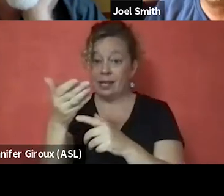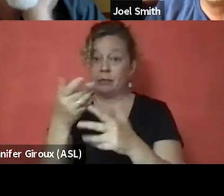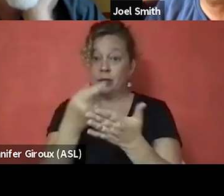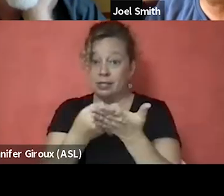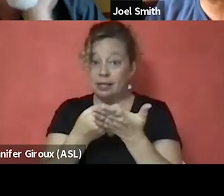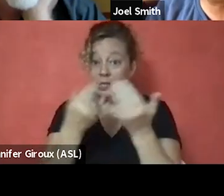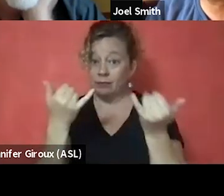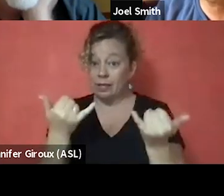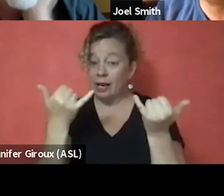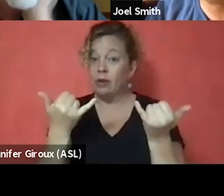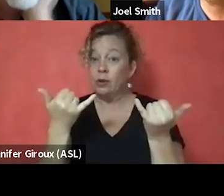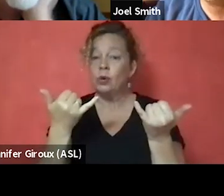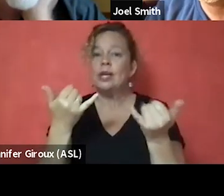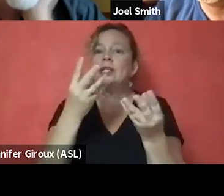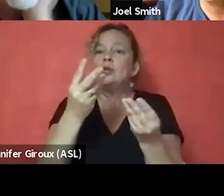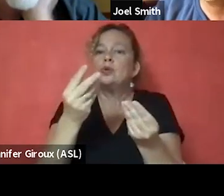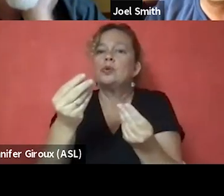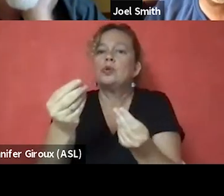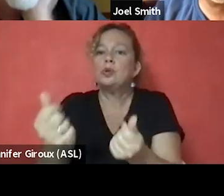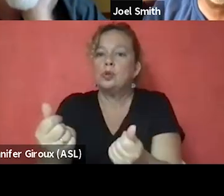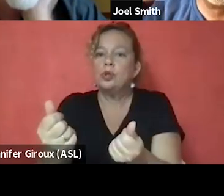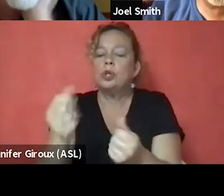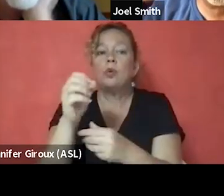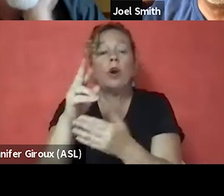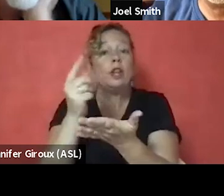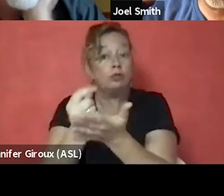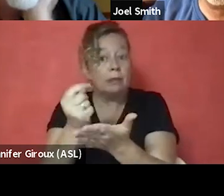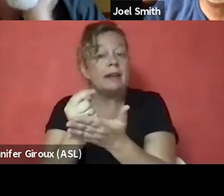here is the solution and or the treatment for stigma.